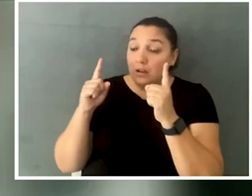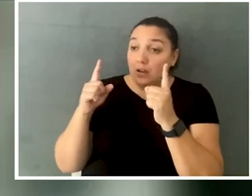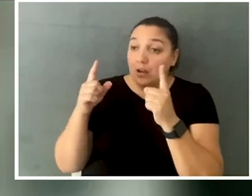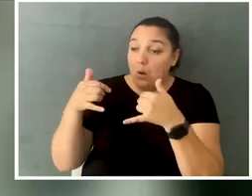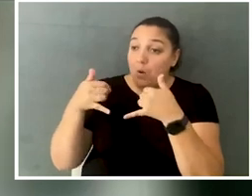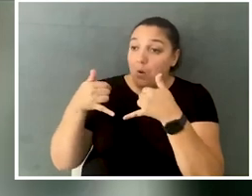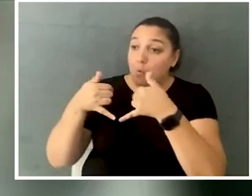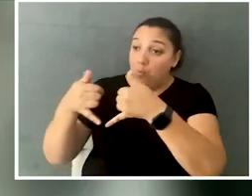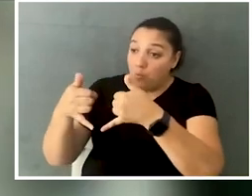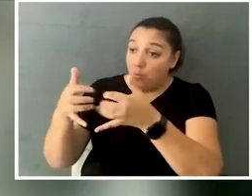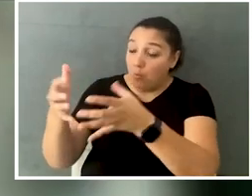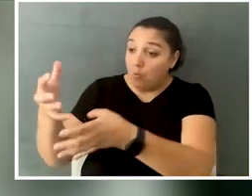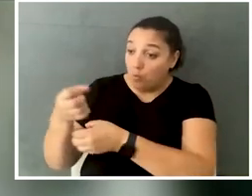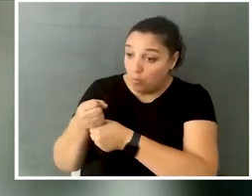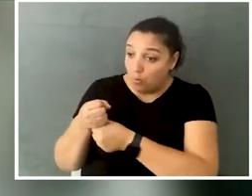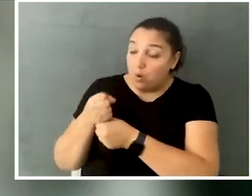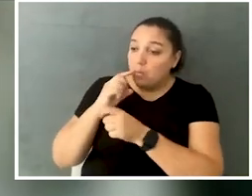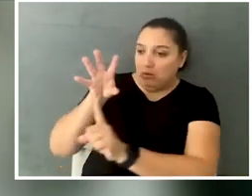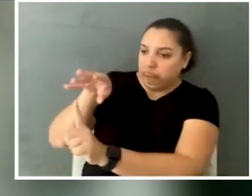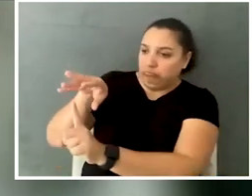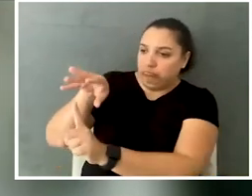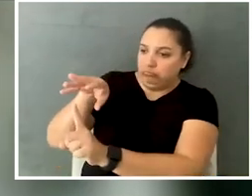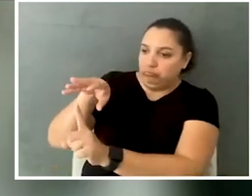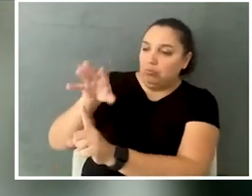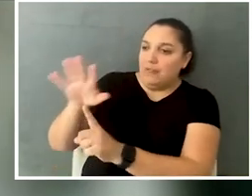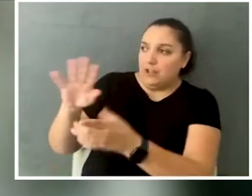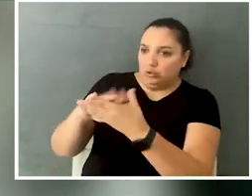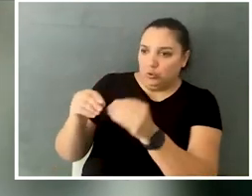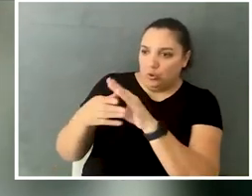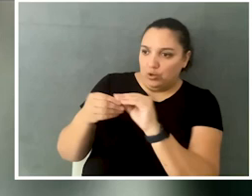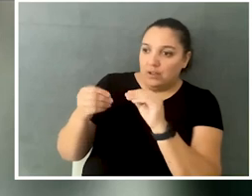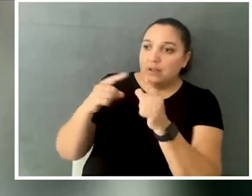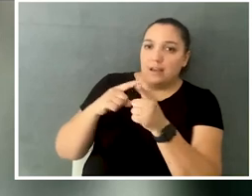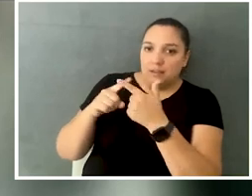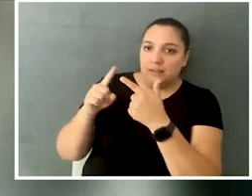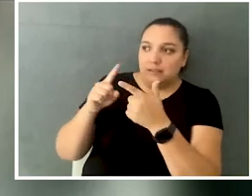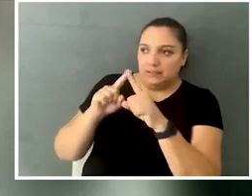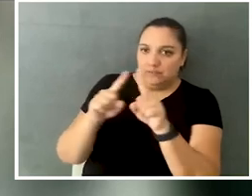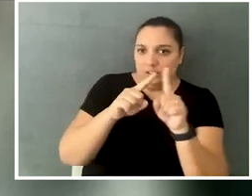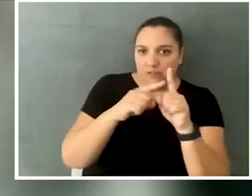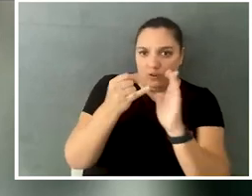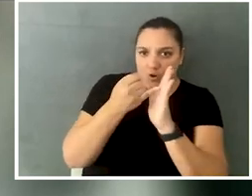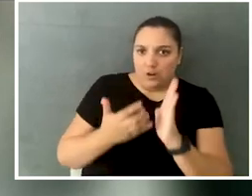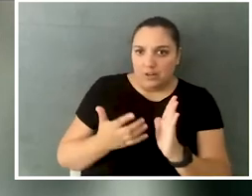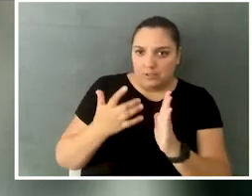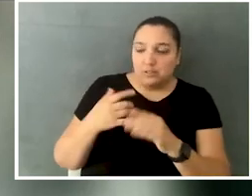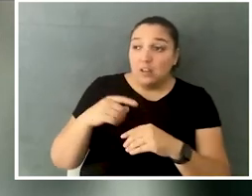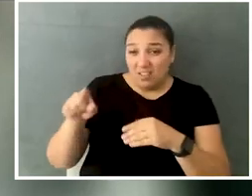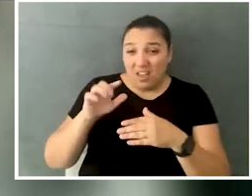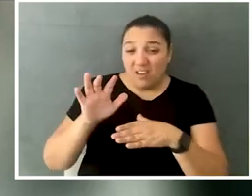we shoot video interviews with them telling their stories, and then they're illustrated by a group of artists, and those videos actually travel really well actually.